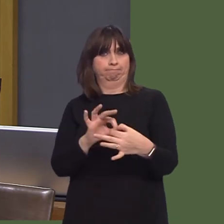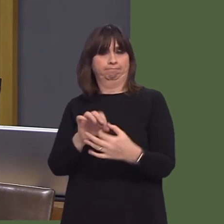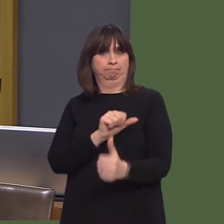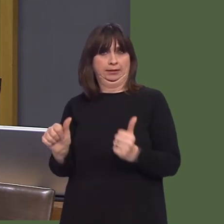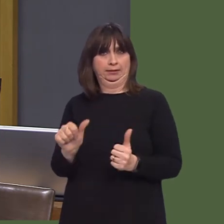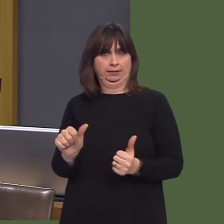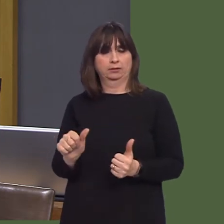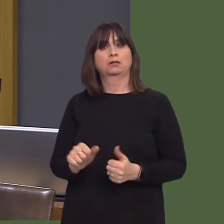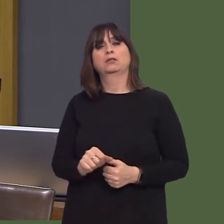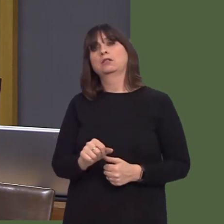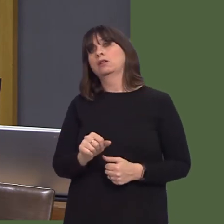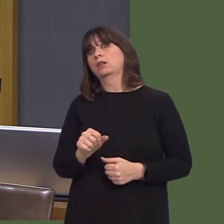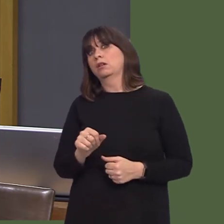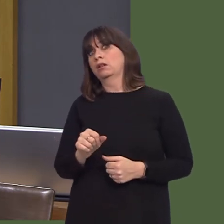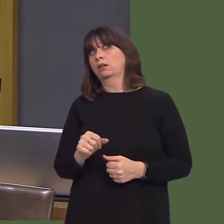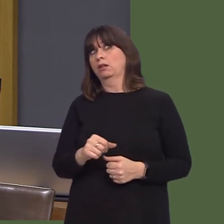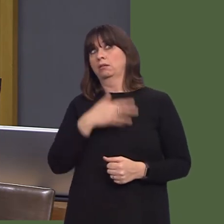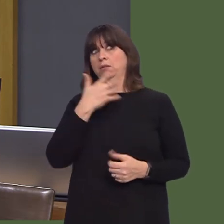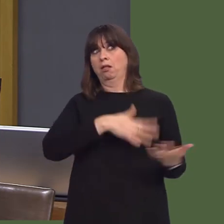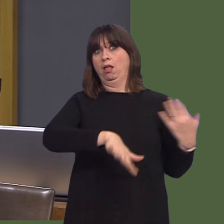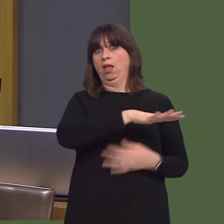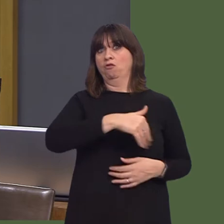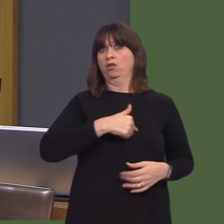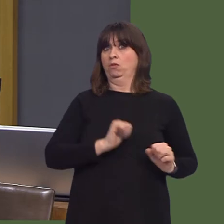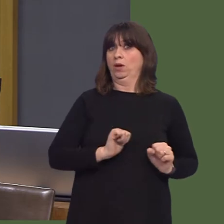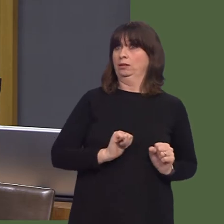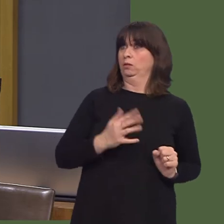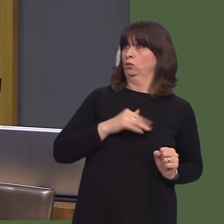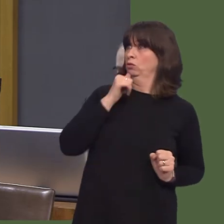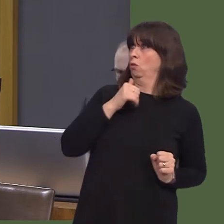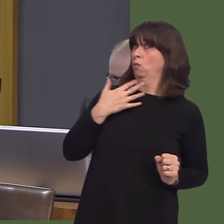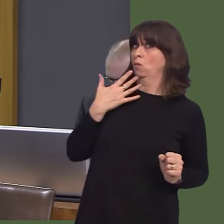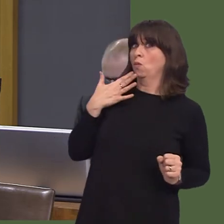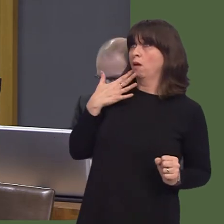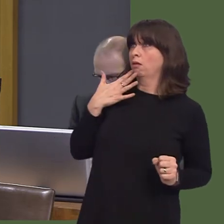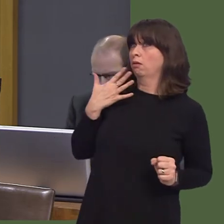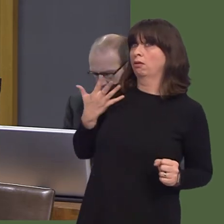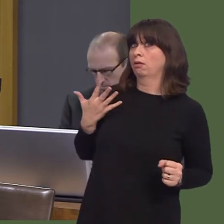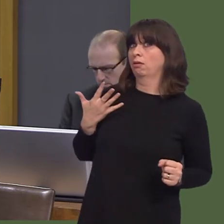can go in order that they feel they don't have to do that in the first place.